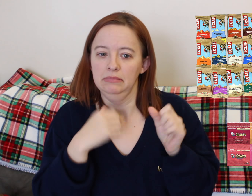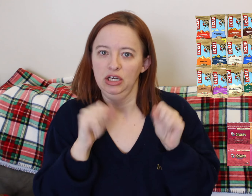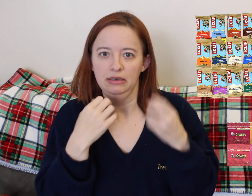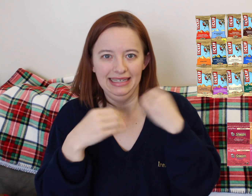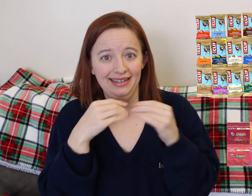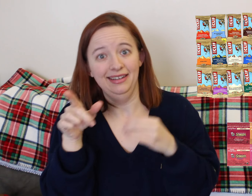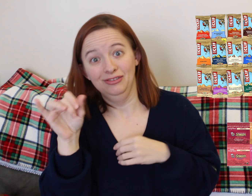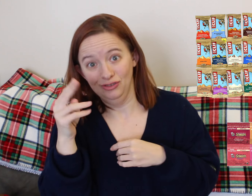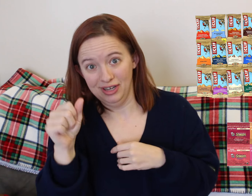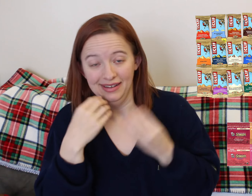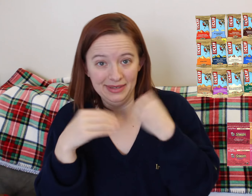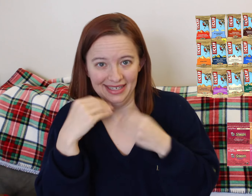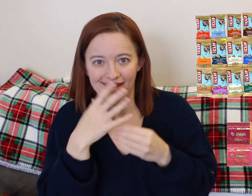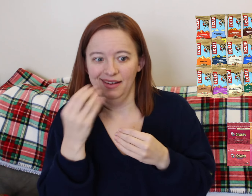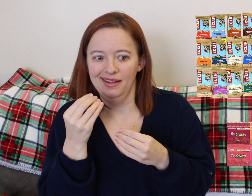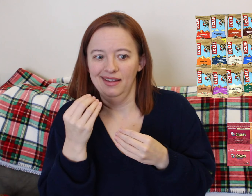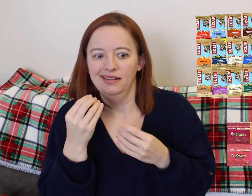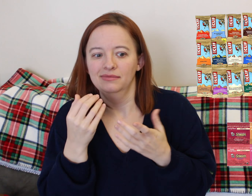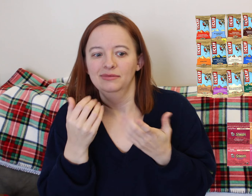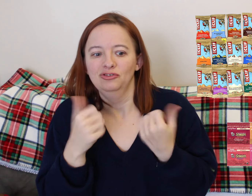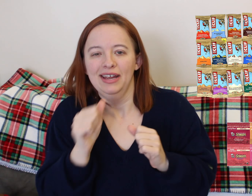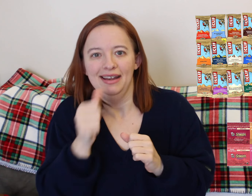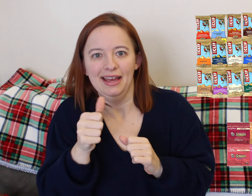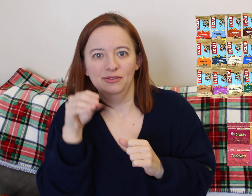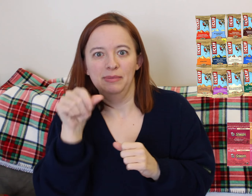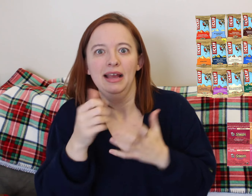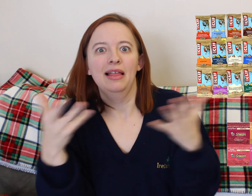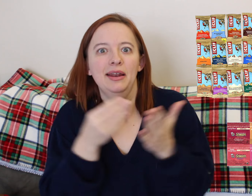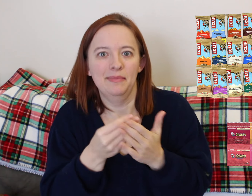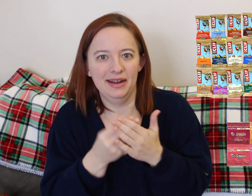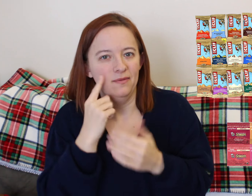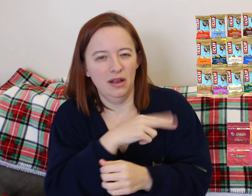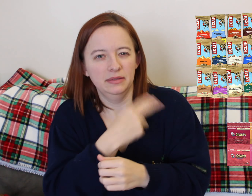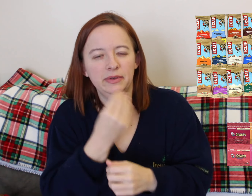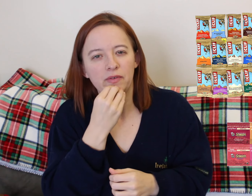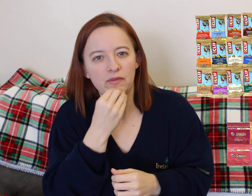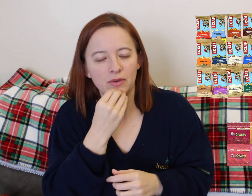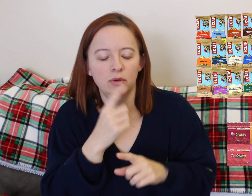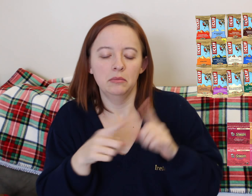I mean I was awake for a really long time. Which means I wanted to eat.